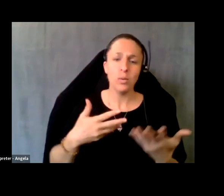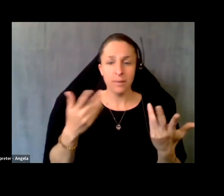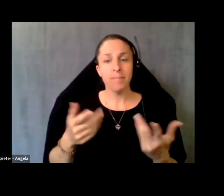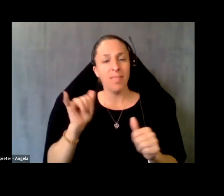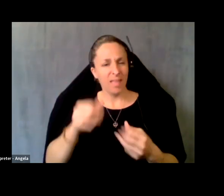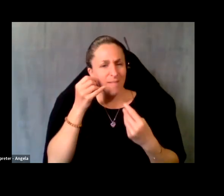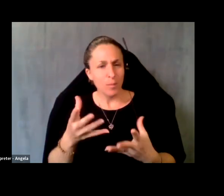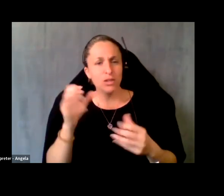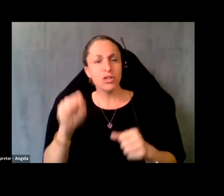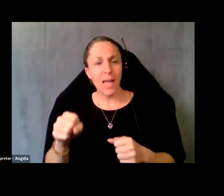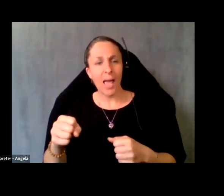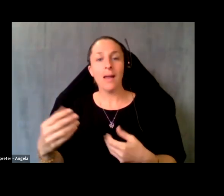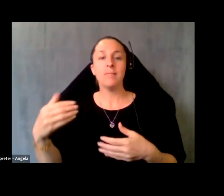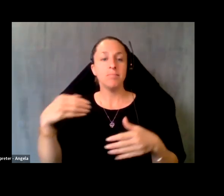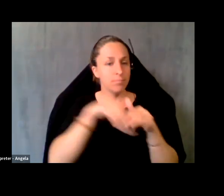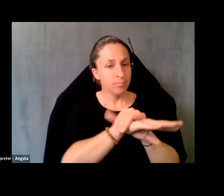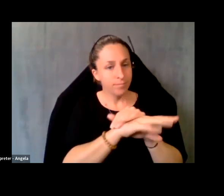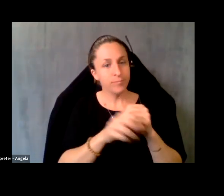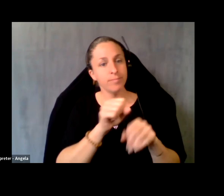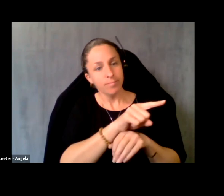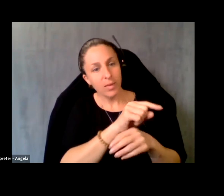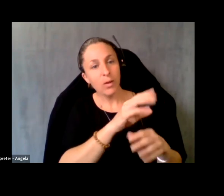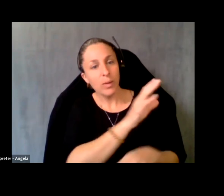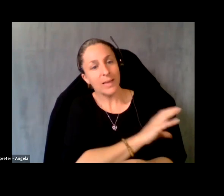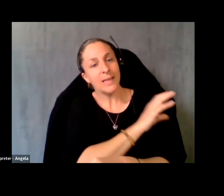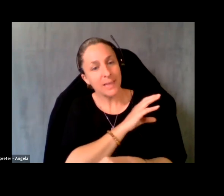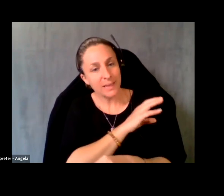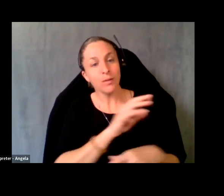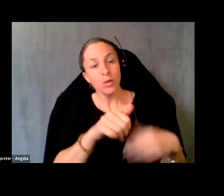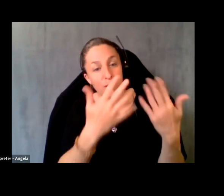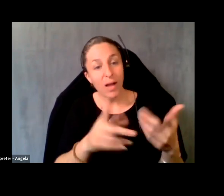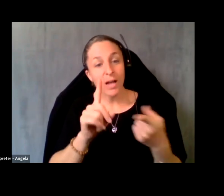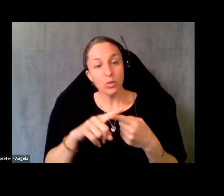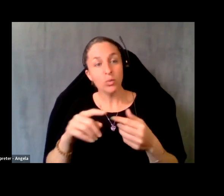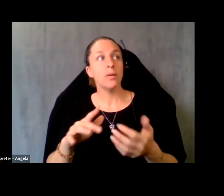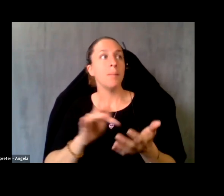information could come into the clinic be provided to the medical assistance. The health coaches, the